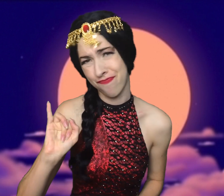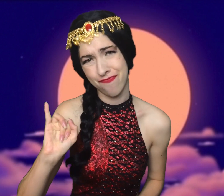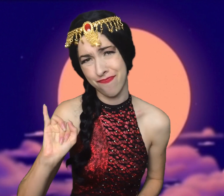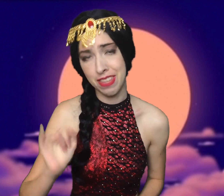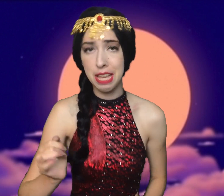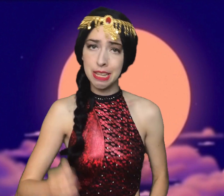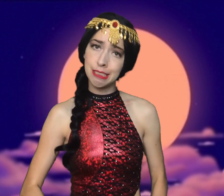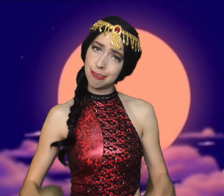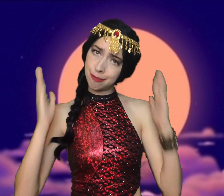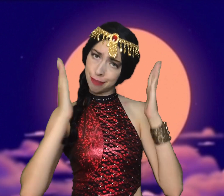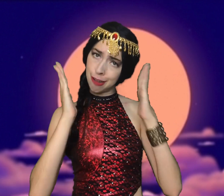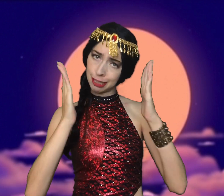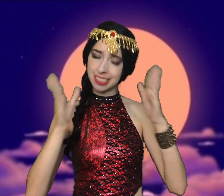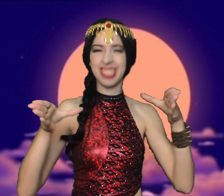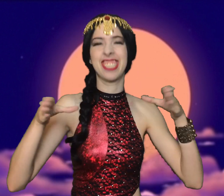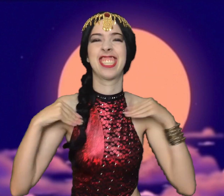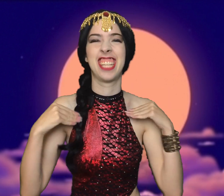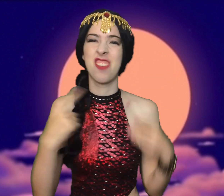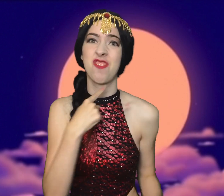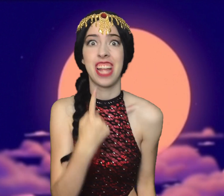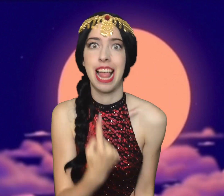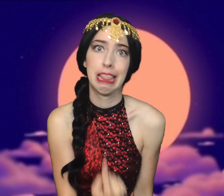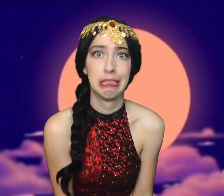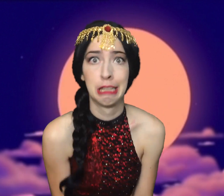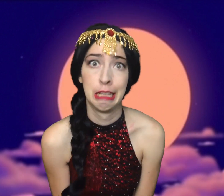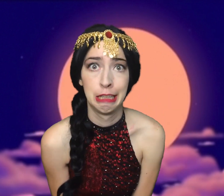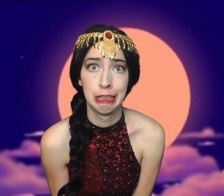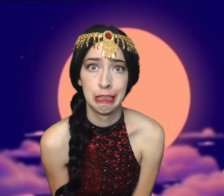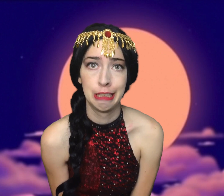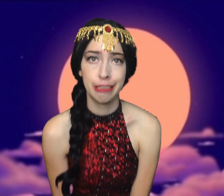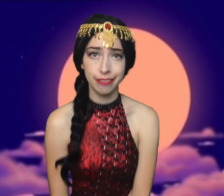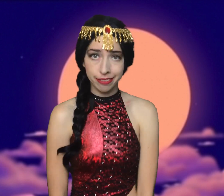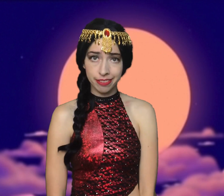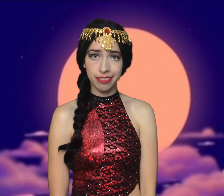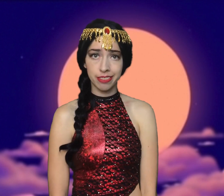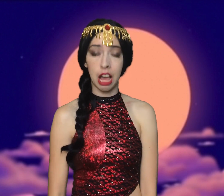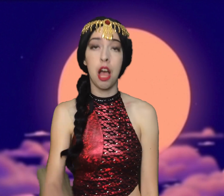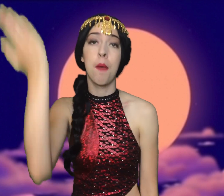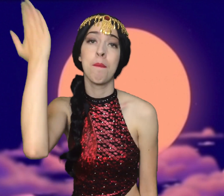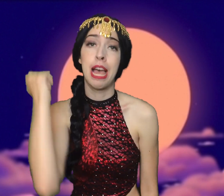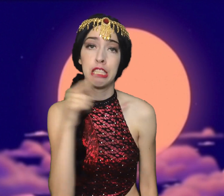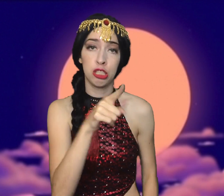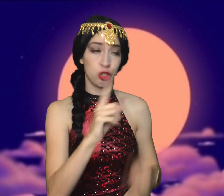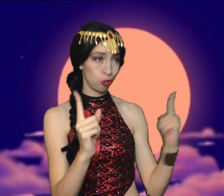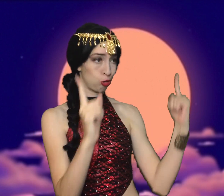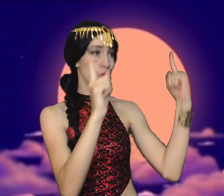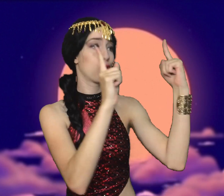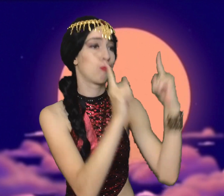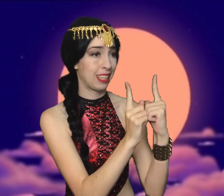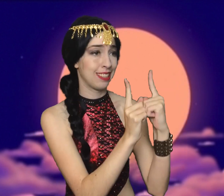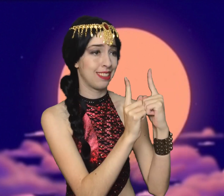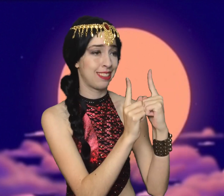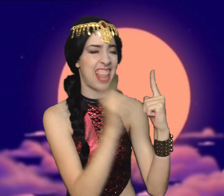Read my lips and come to grips with the reality yes meet a blast from your past